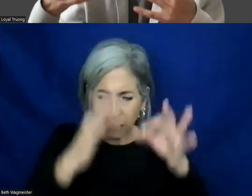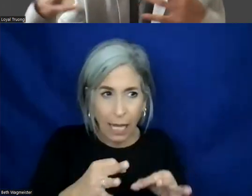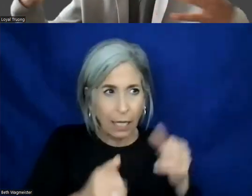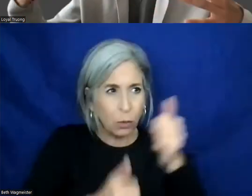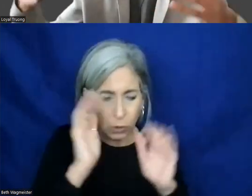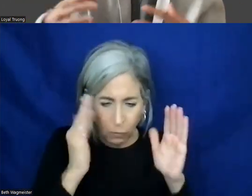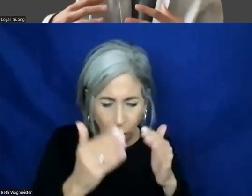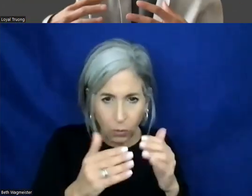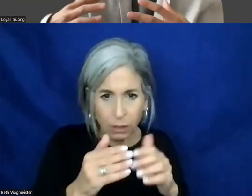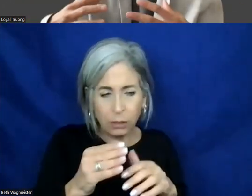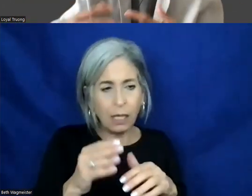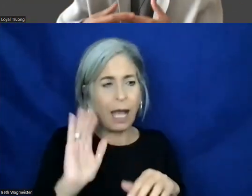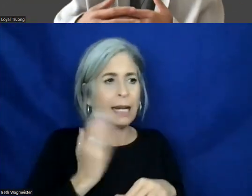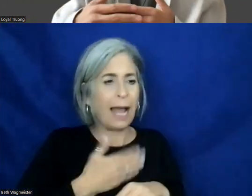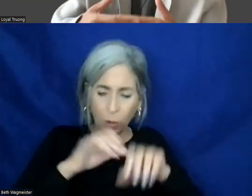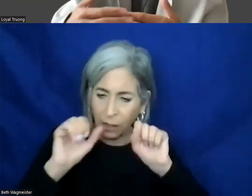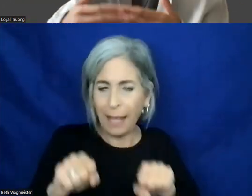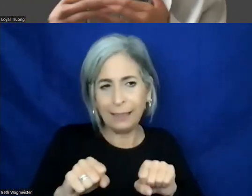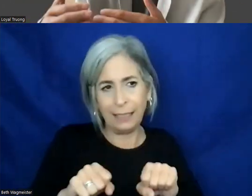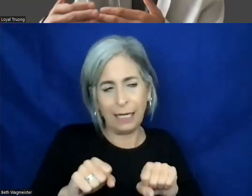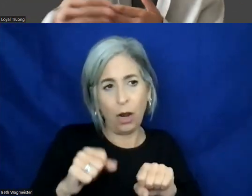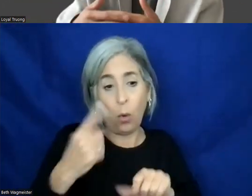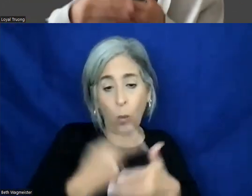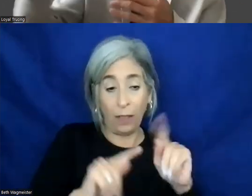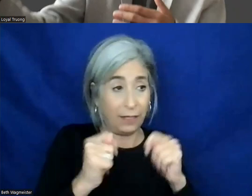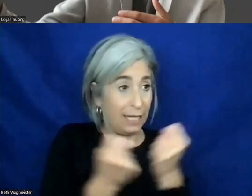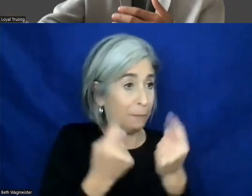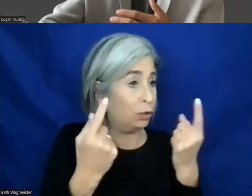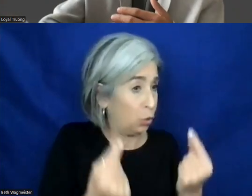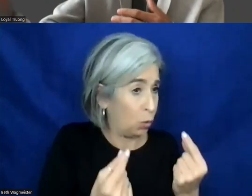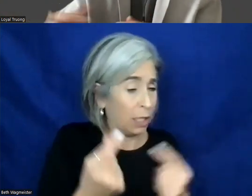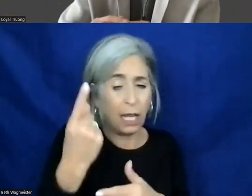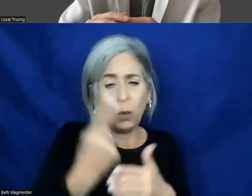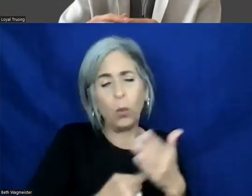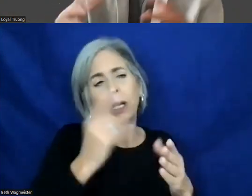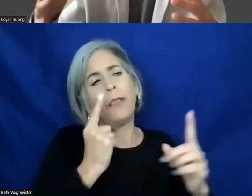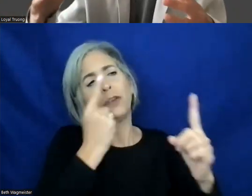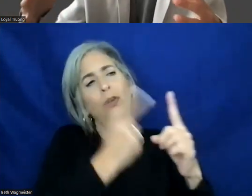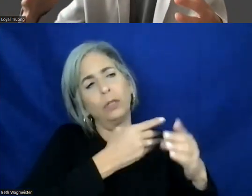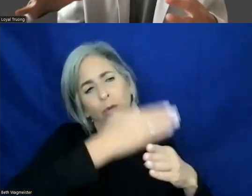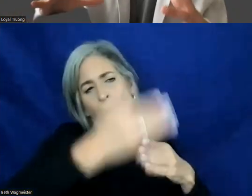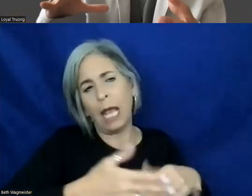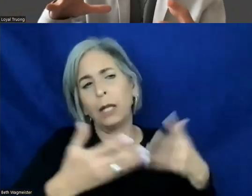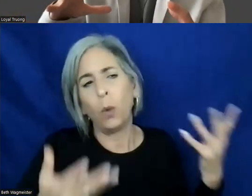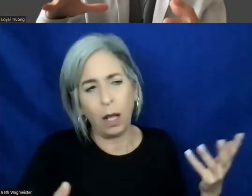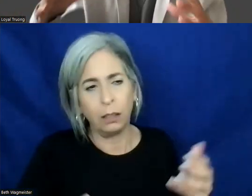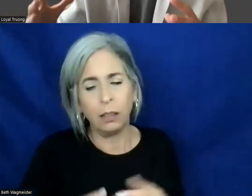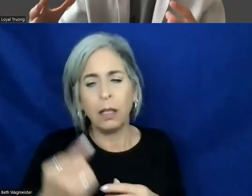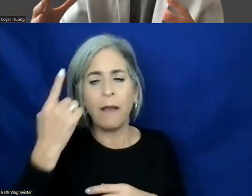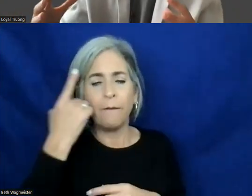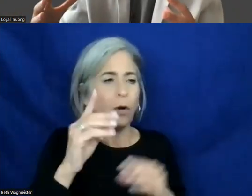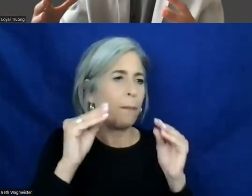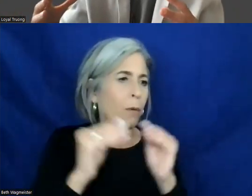based on our capacity, what our team is doing and our end goal is really for our specific team,